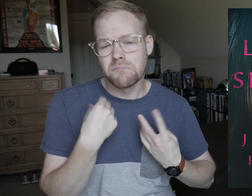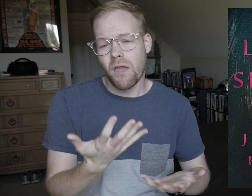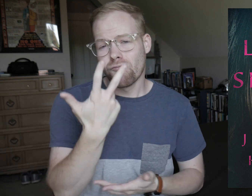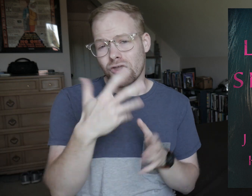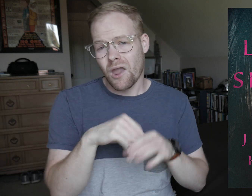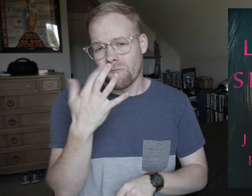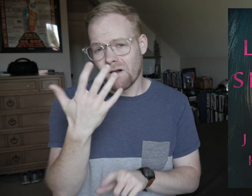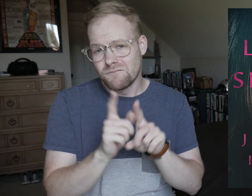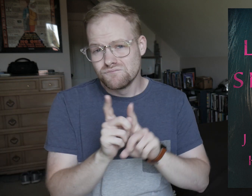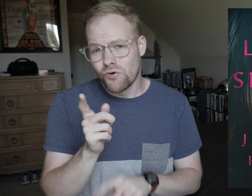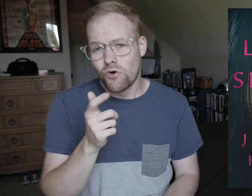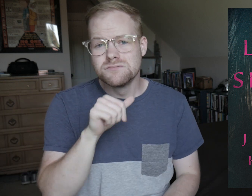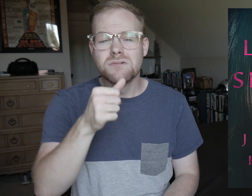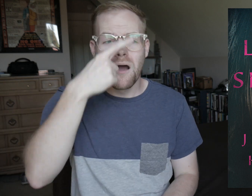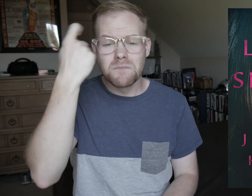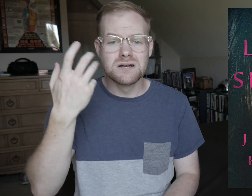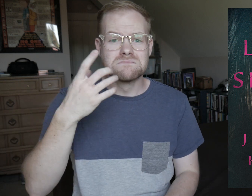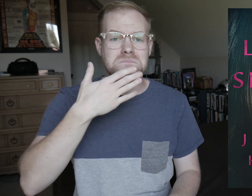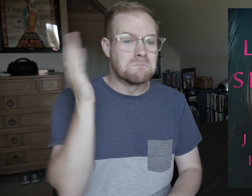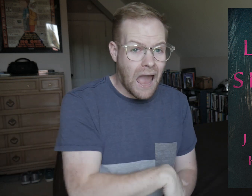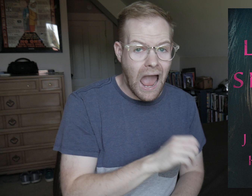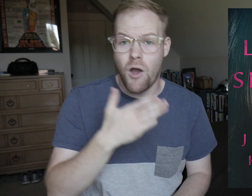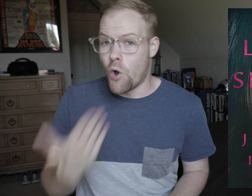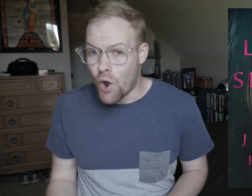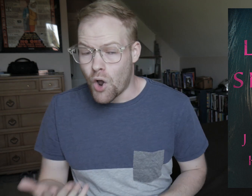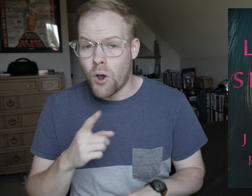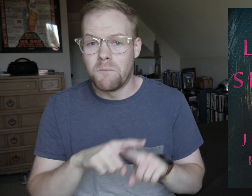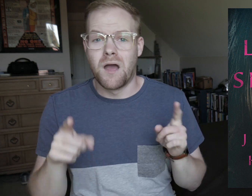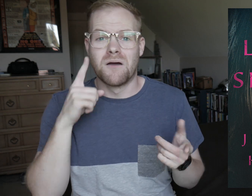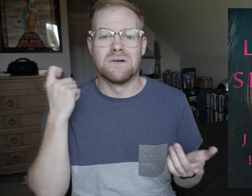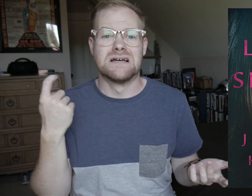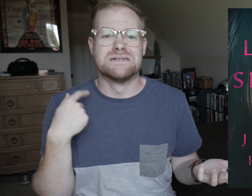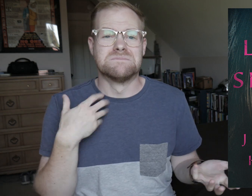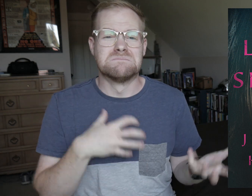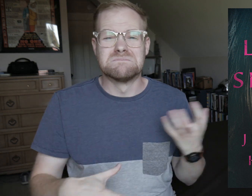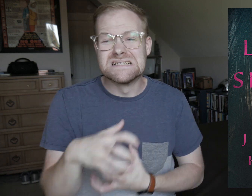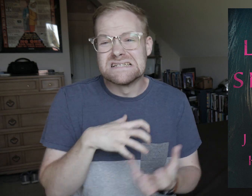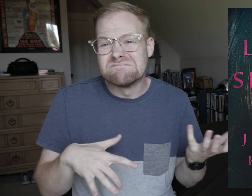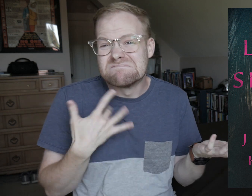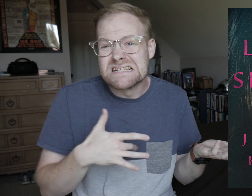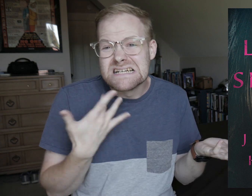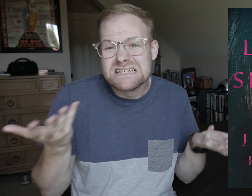I gave it a three out of five stars, not because it’s bad or good, but because I had mixed feelings about it.